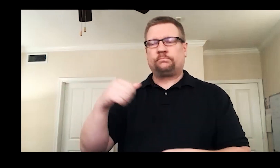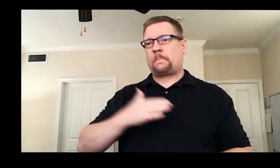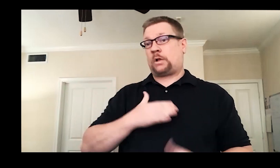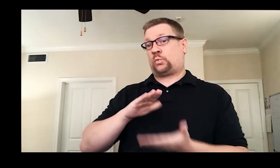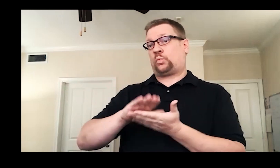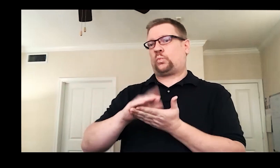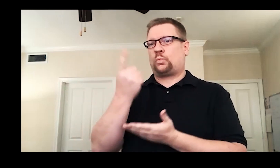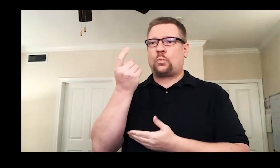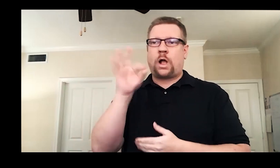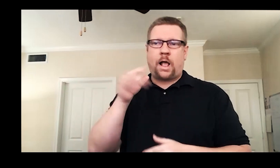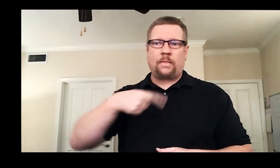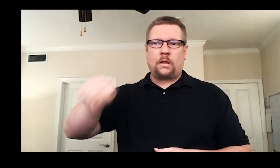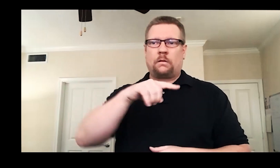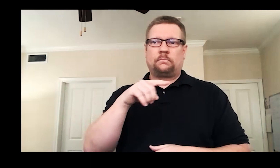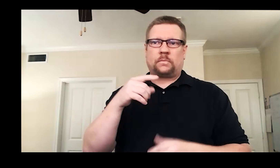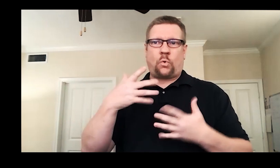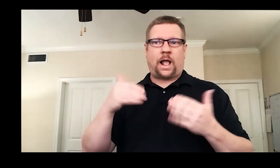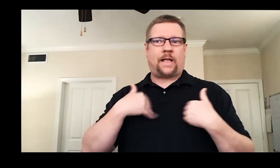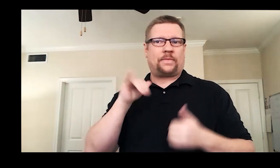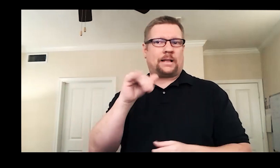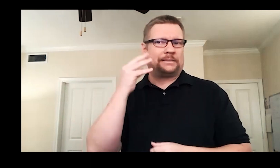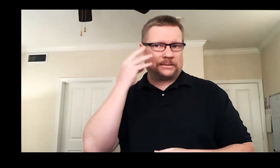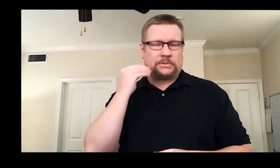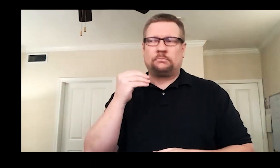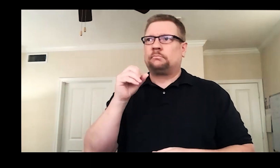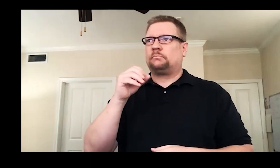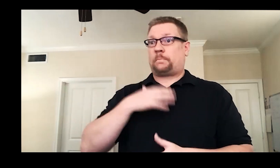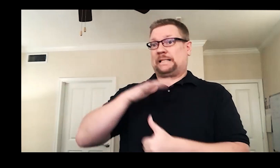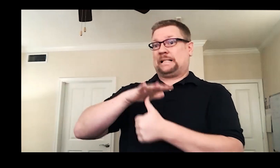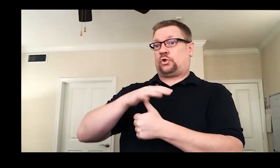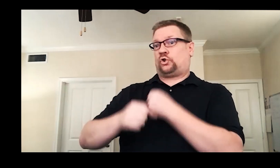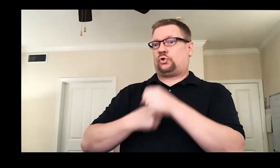My school was one of them. I got involved in my senior year.